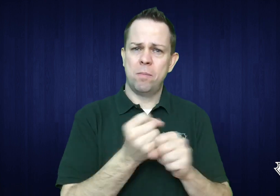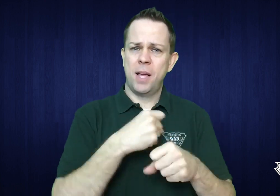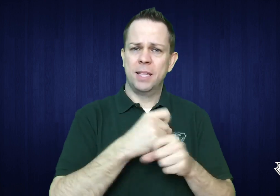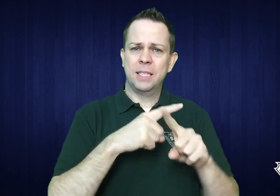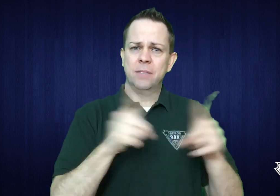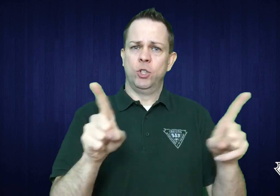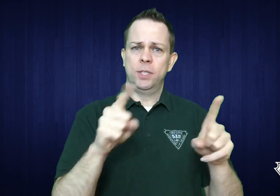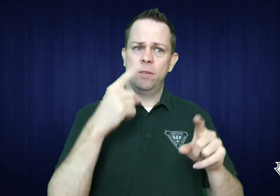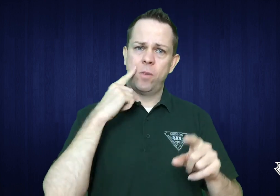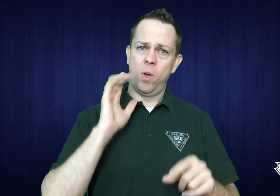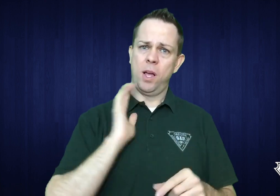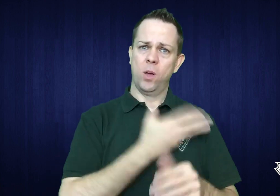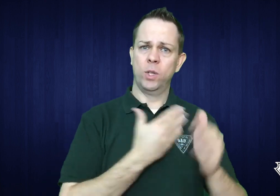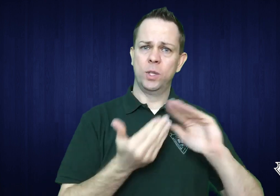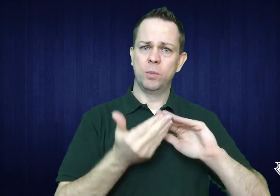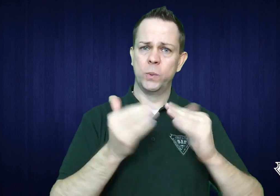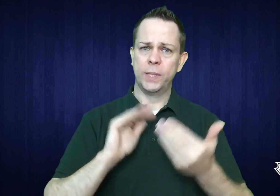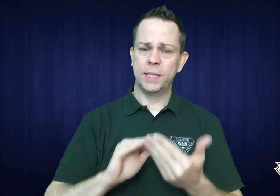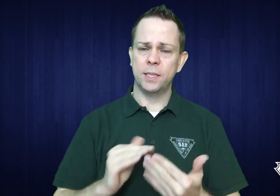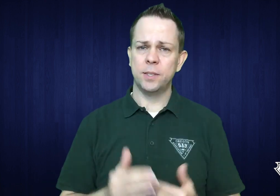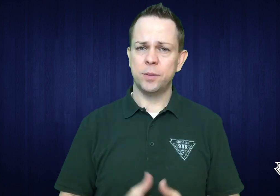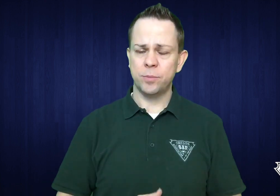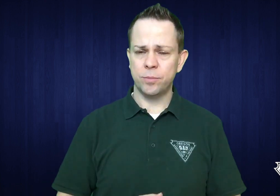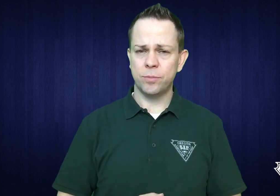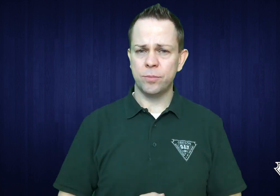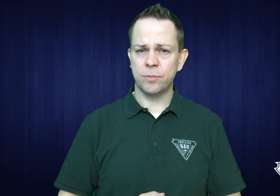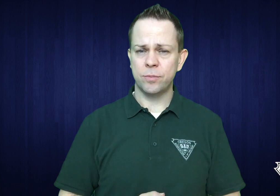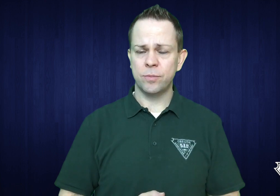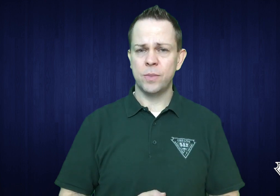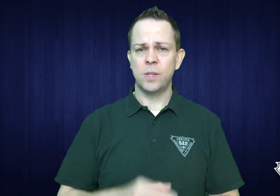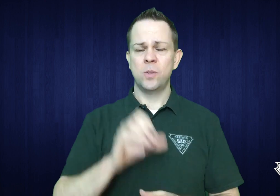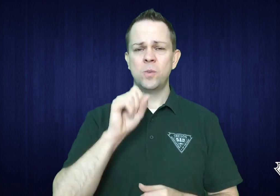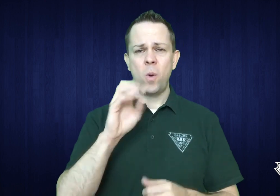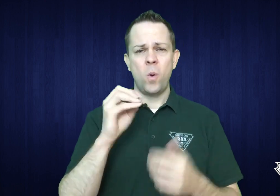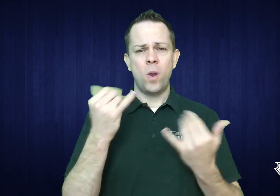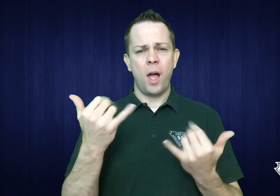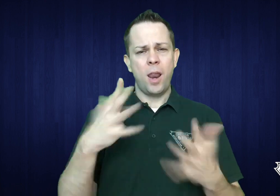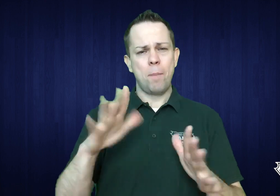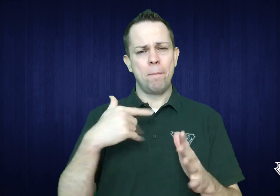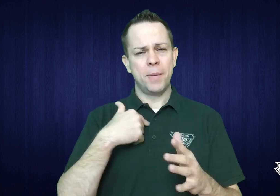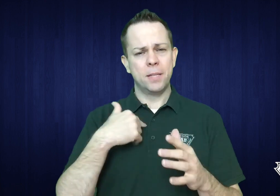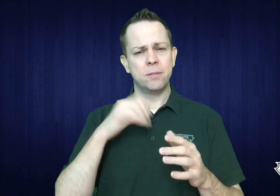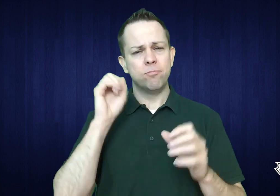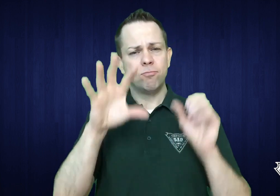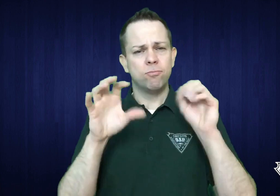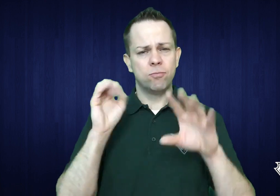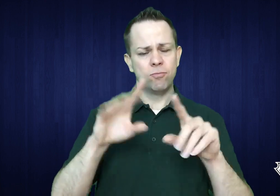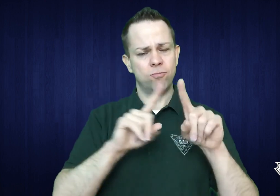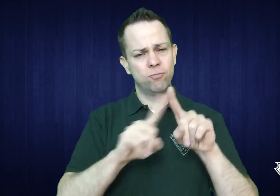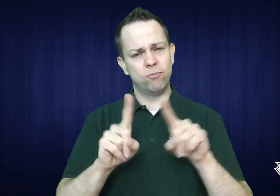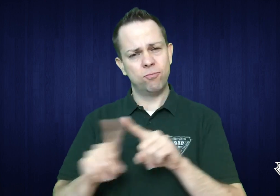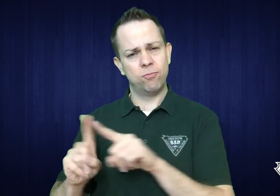to make a real difference in our community. I'd like to let you know some of the events